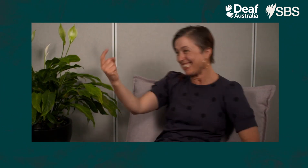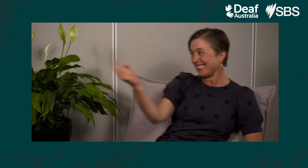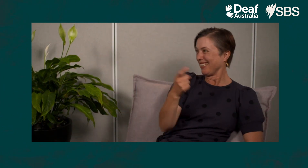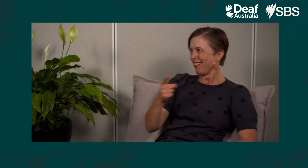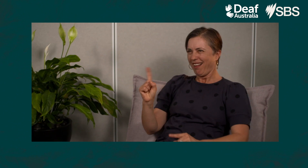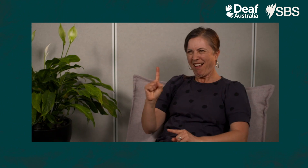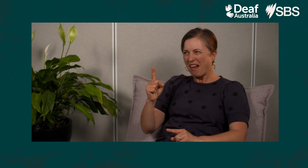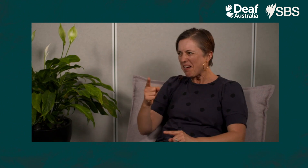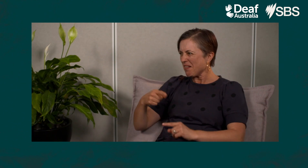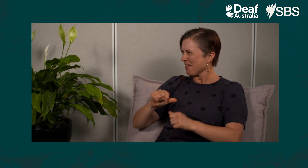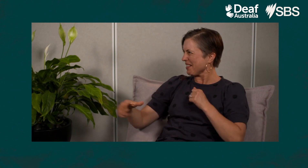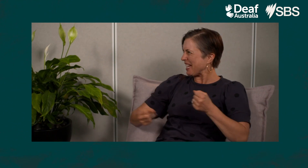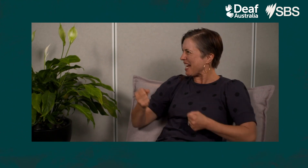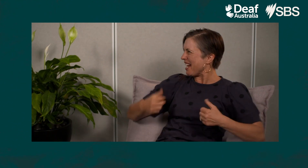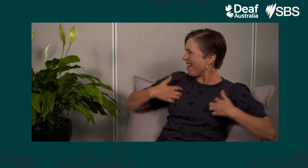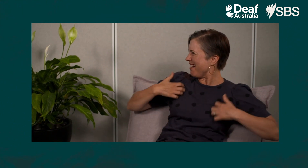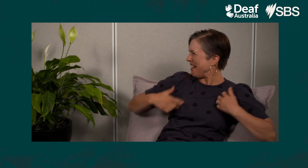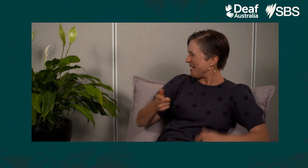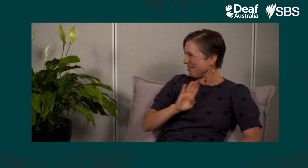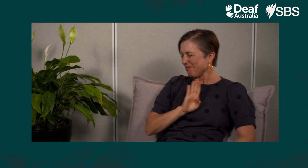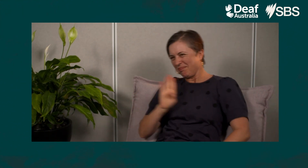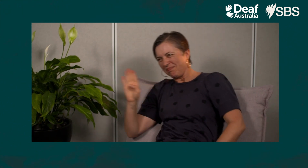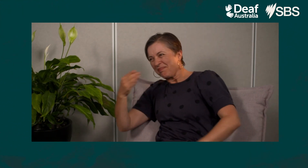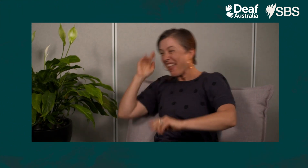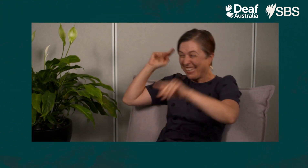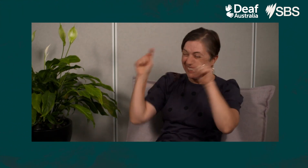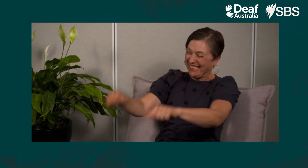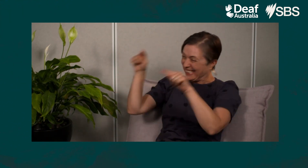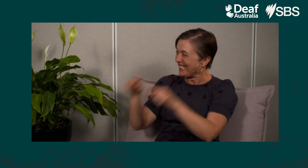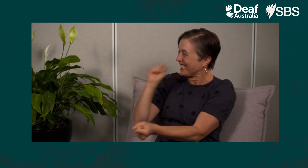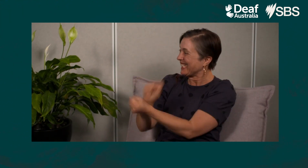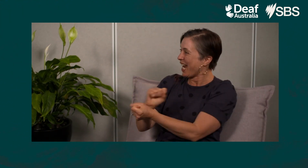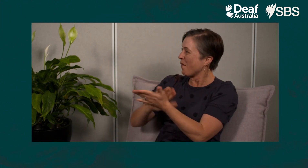and rush up to him. He thought his mother was being a bit over-enthusiastic.